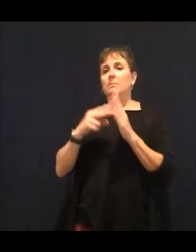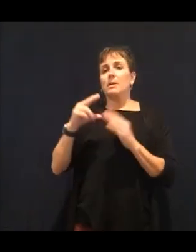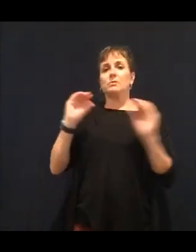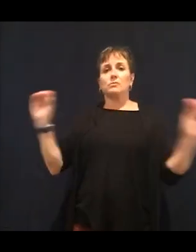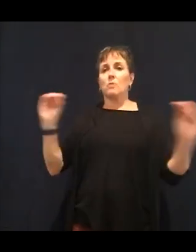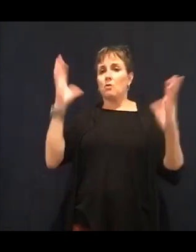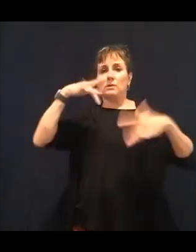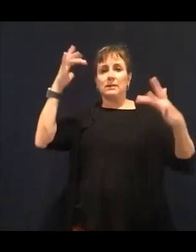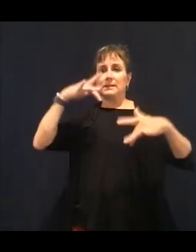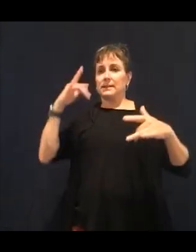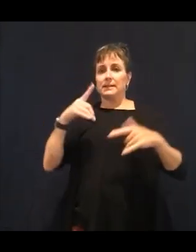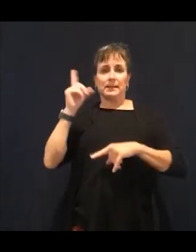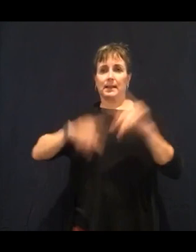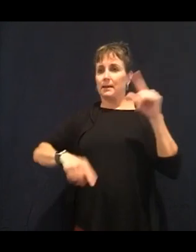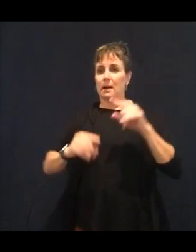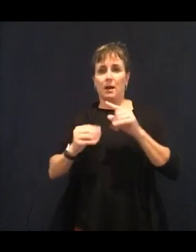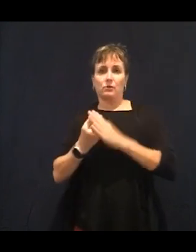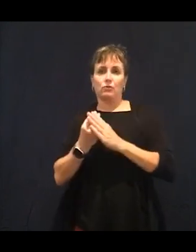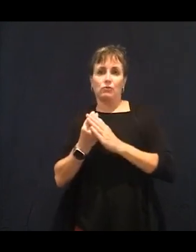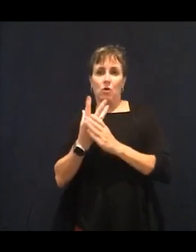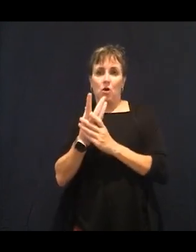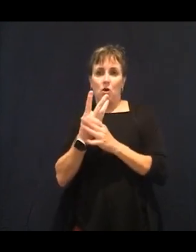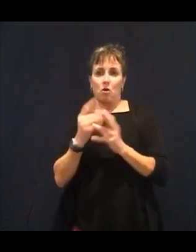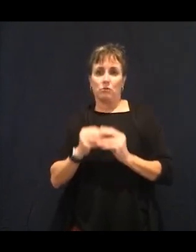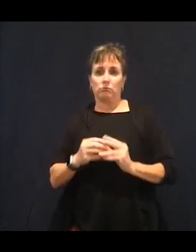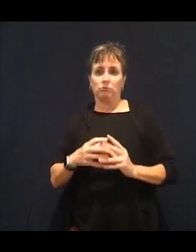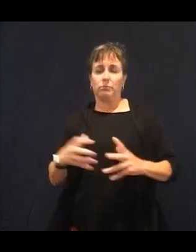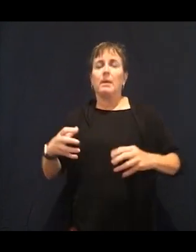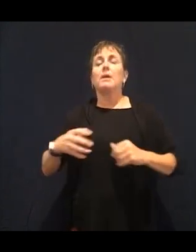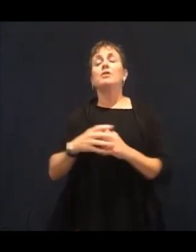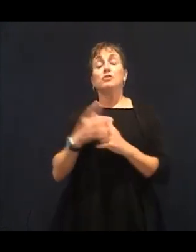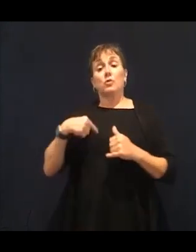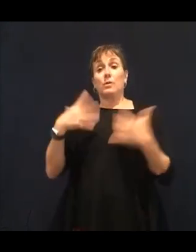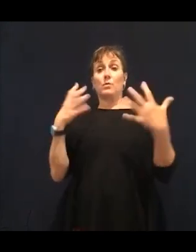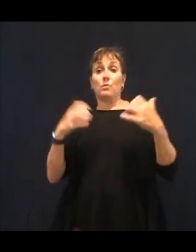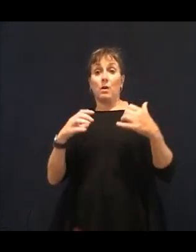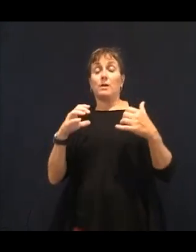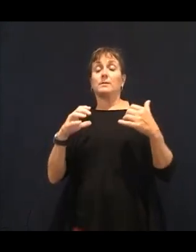and we want foods that are going to purify our body constantly cleaning our system out. So like